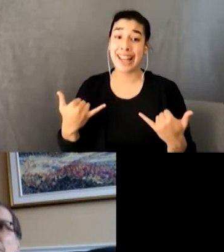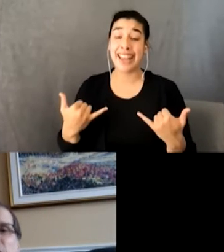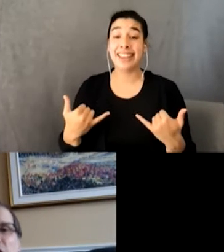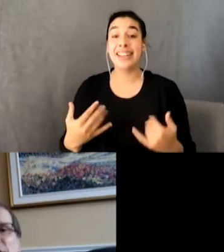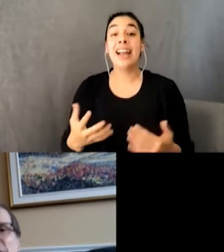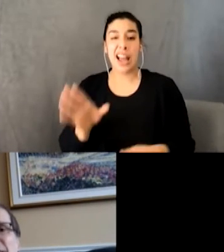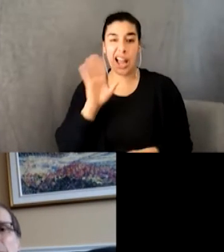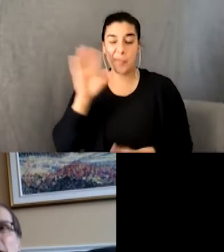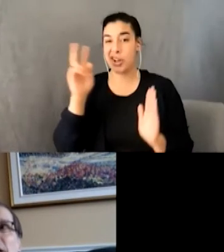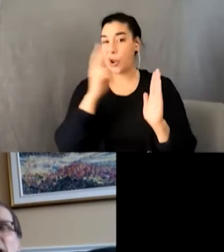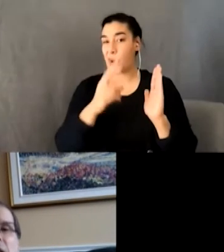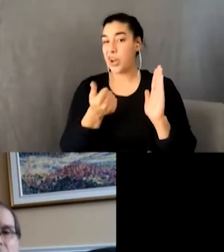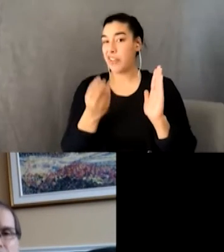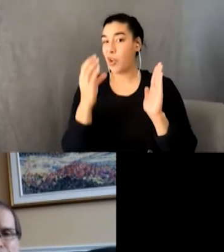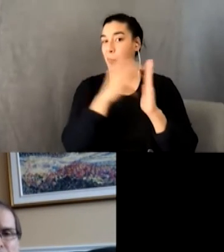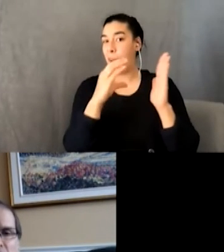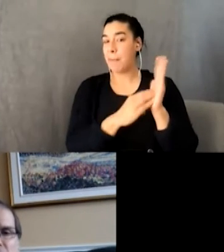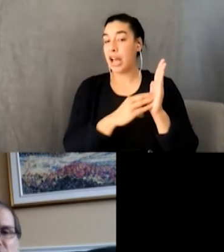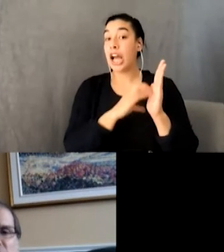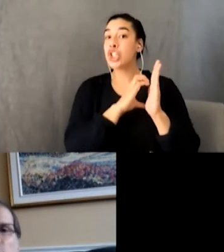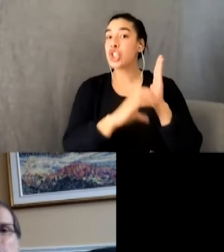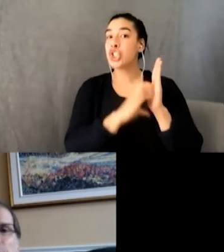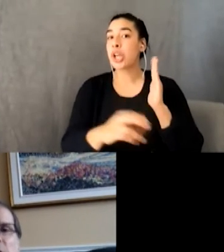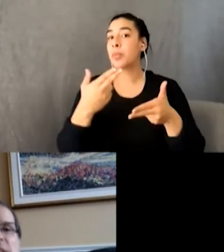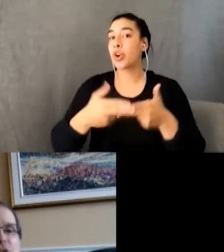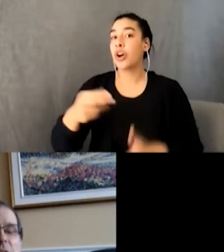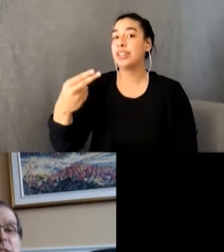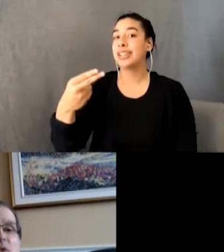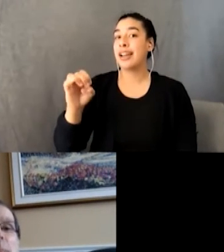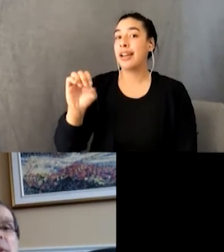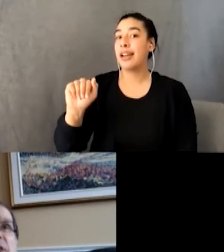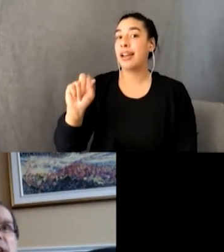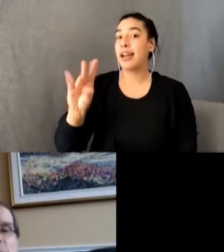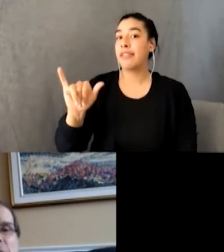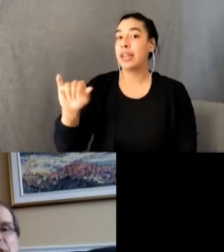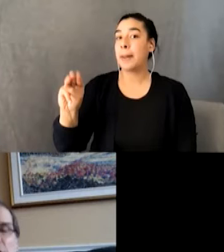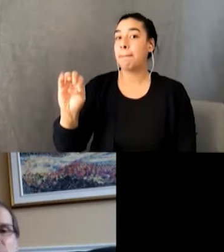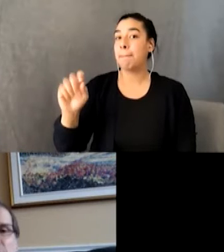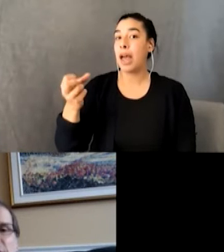called Heavy Metal, a scene where middle-aged Rick is reminiscing about his high school years.